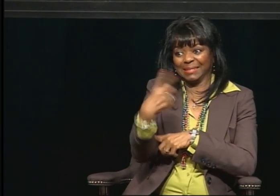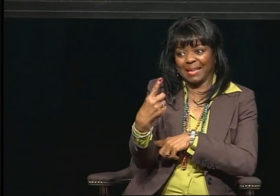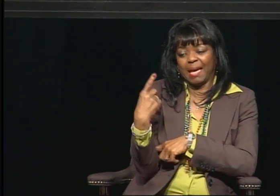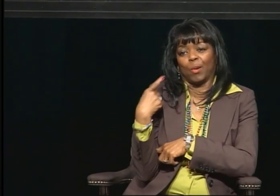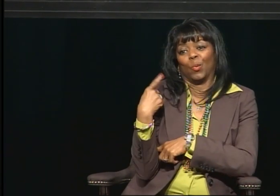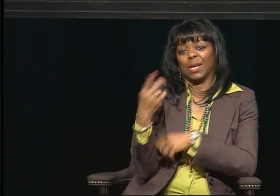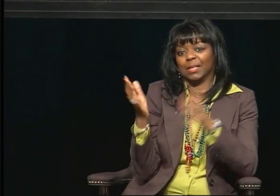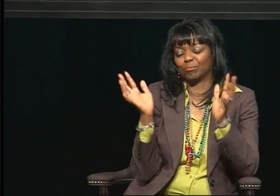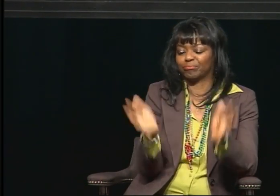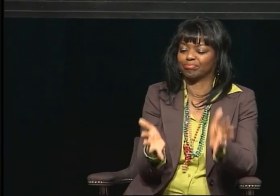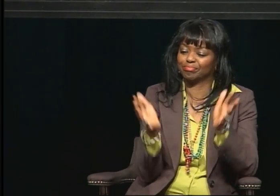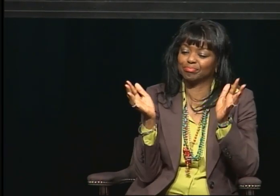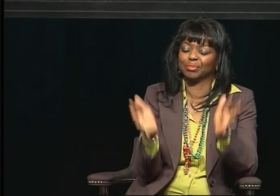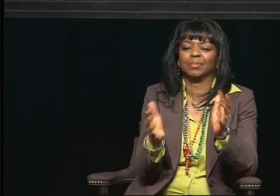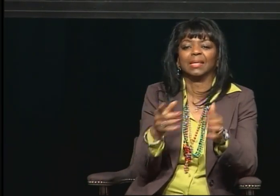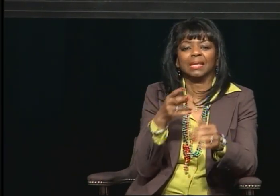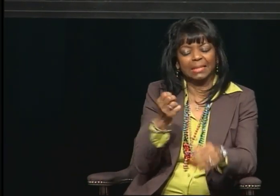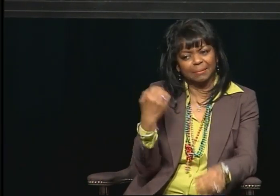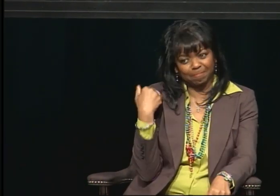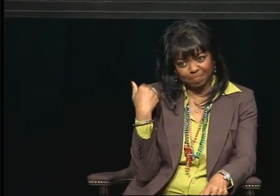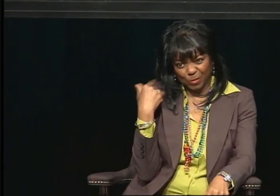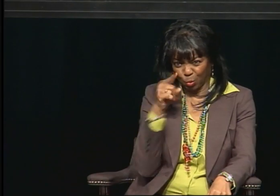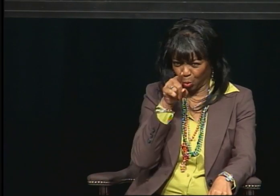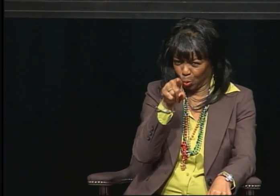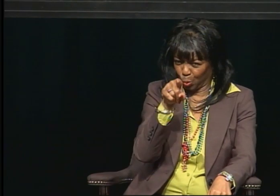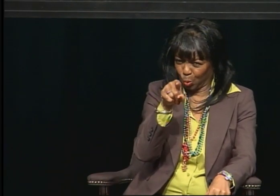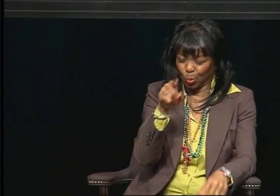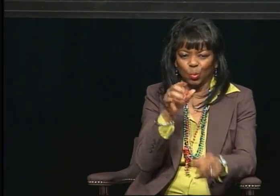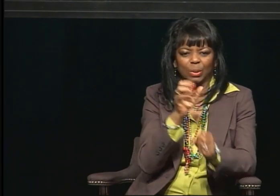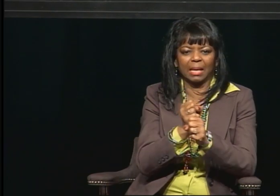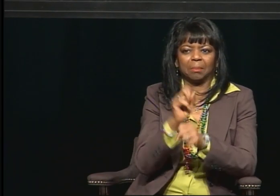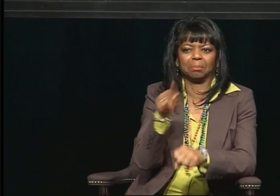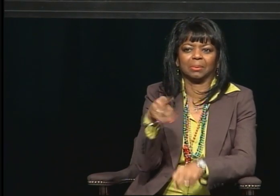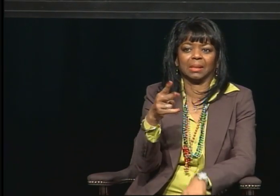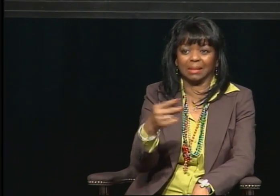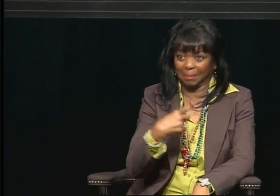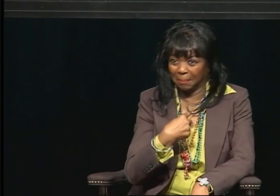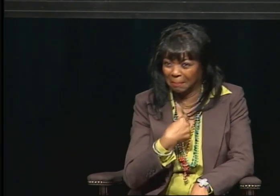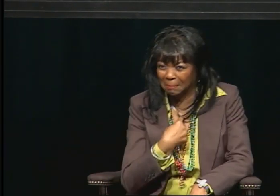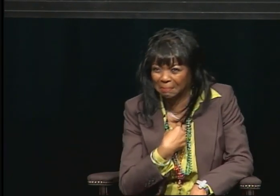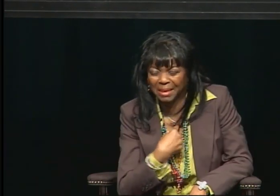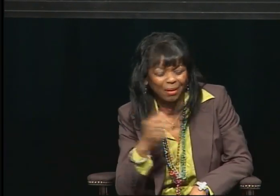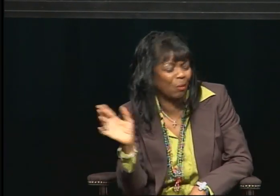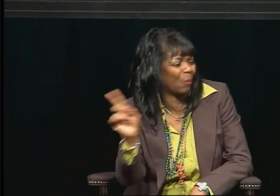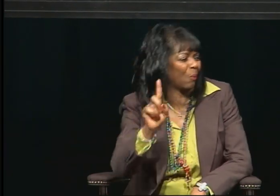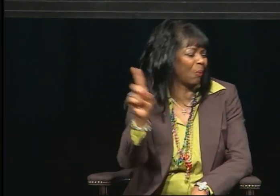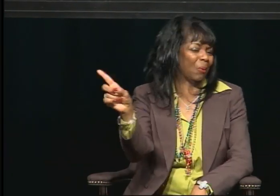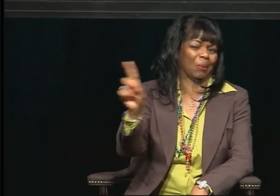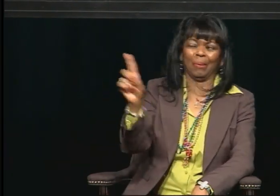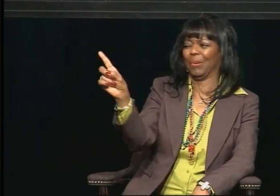And he reminded me that I was to get a Ph.D. And of course I said to him: